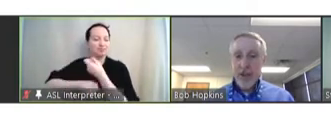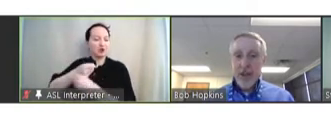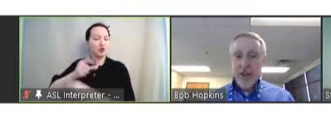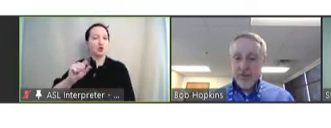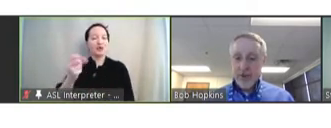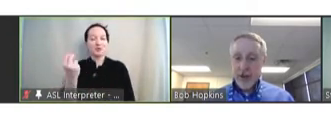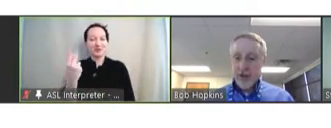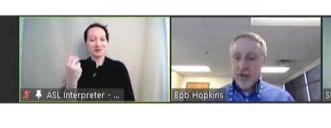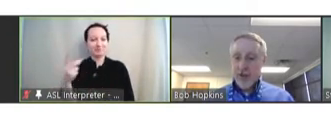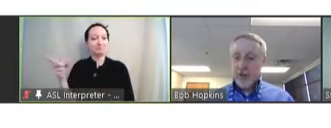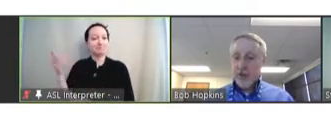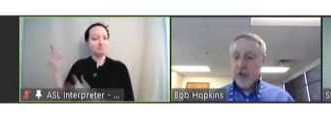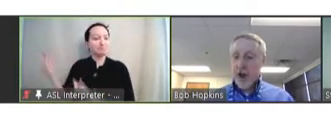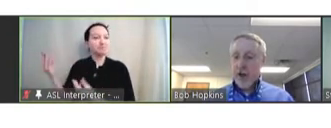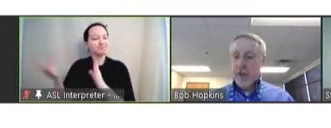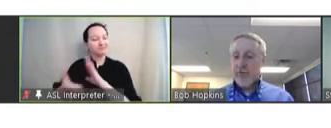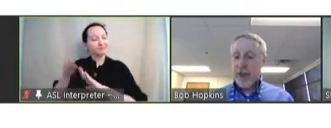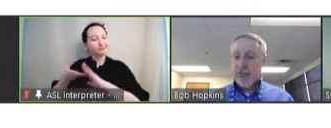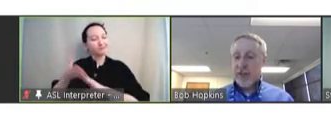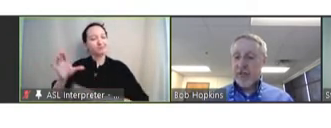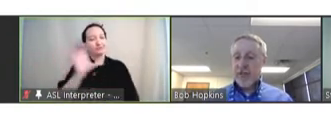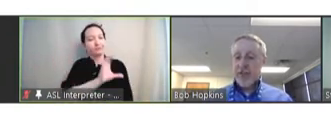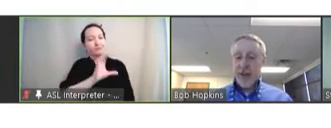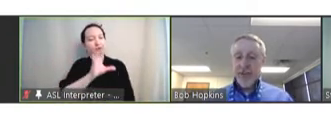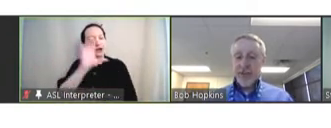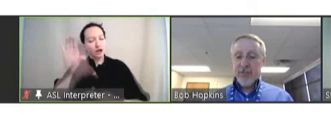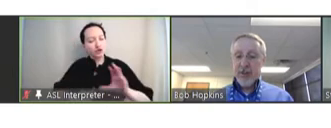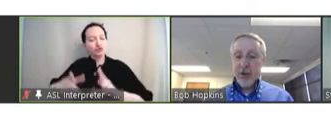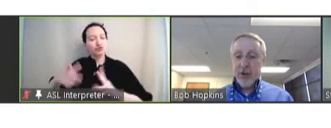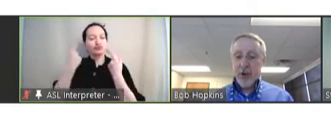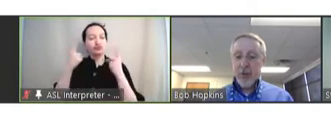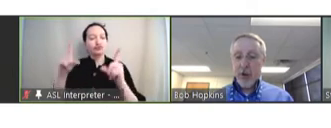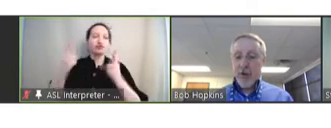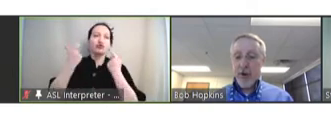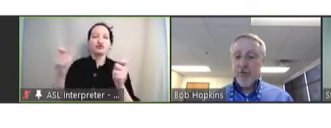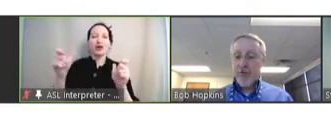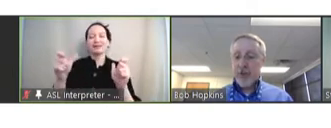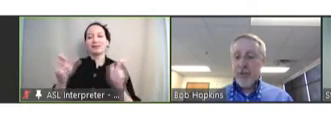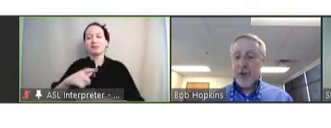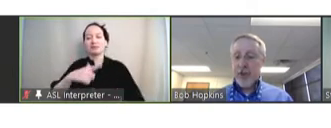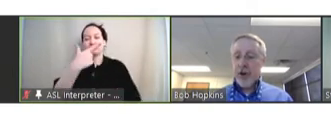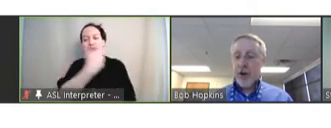He's conducted clinical trials in vaccine safety and efficacy including rotavirus, meningococcal